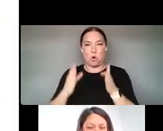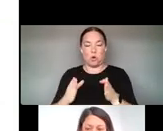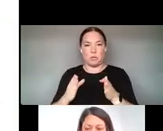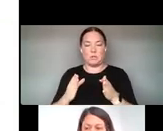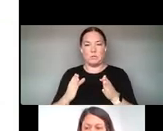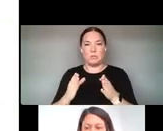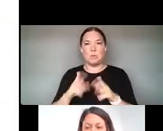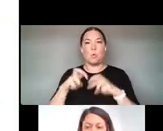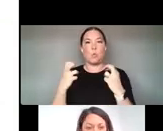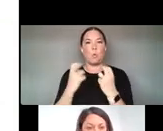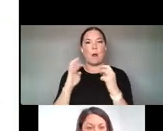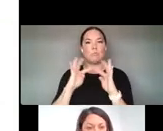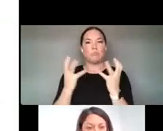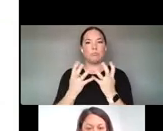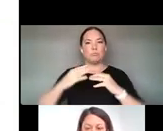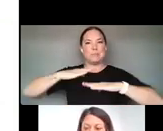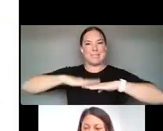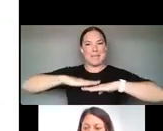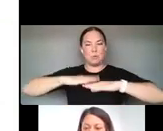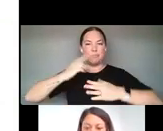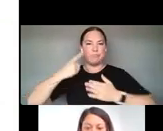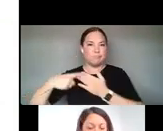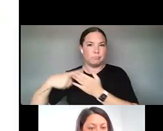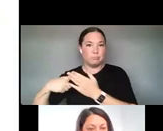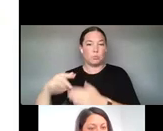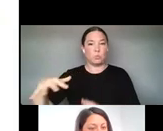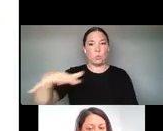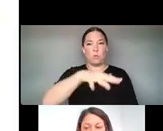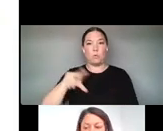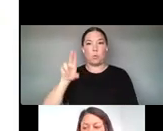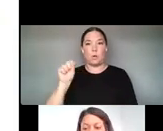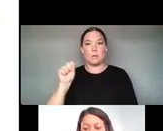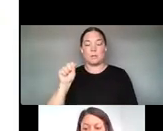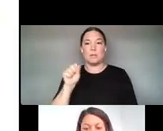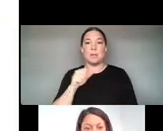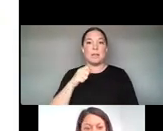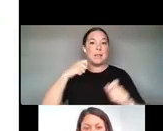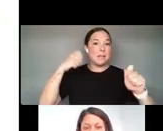STATES. AND HERE YOU'LL SEE A RANGE OF ARTISTS FROM FILMMAKERS AND STORYTELLERS WORKING IN